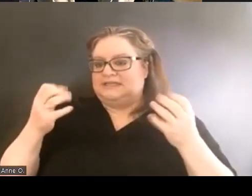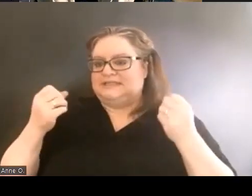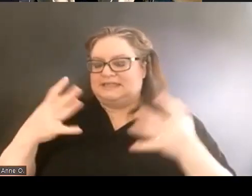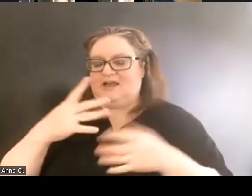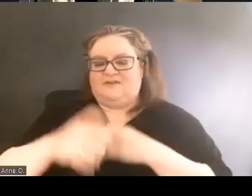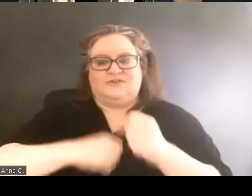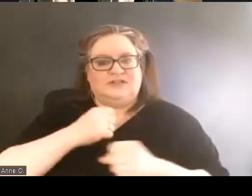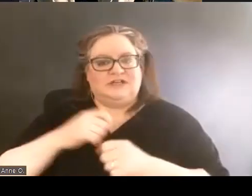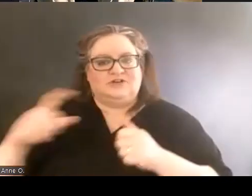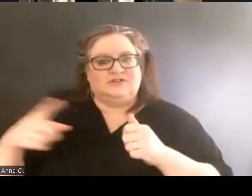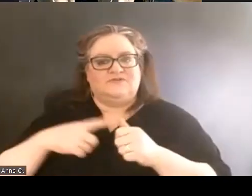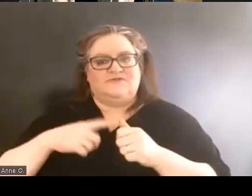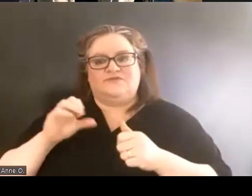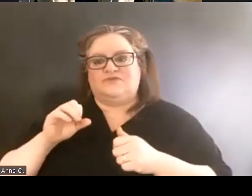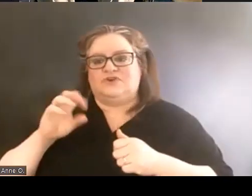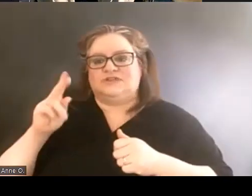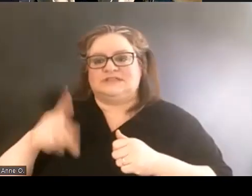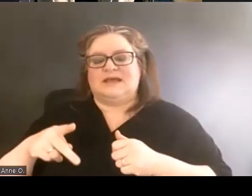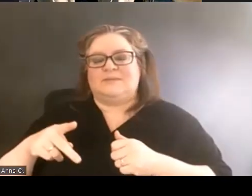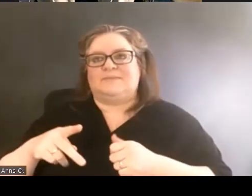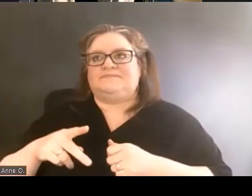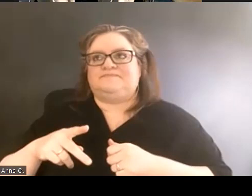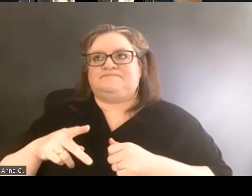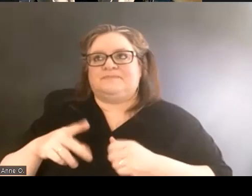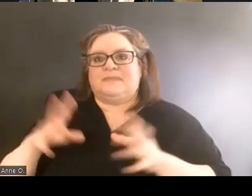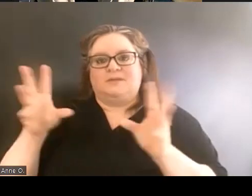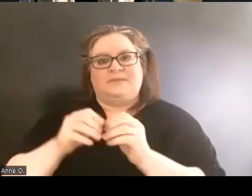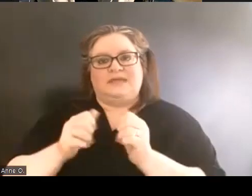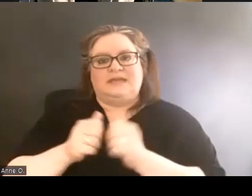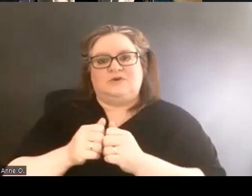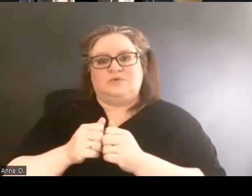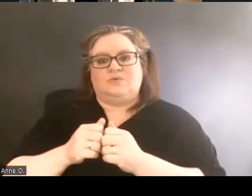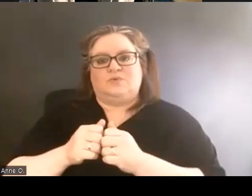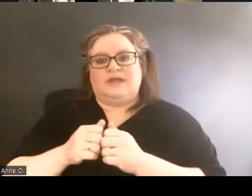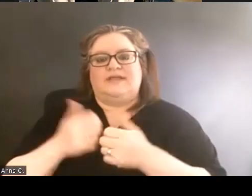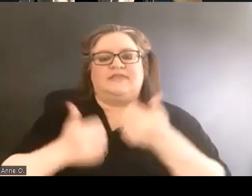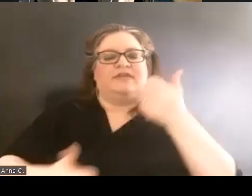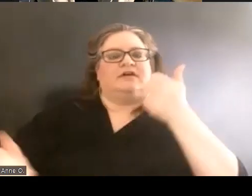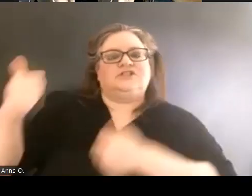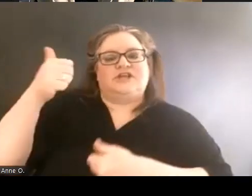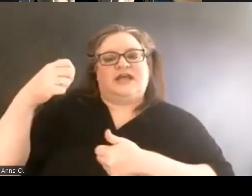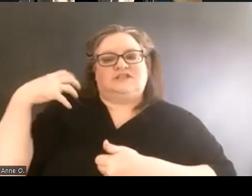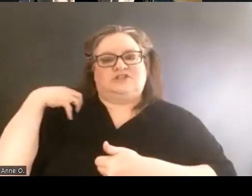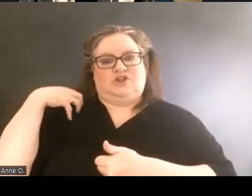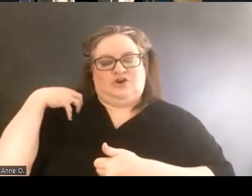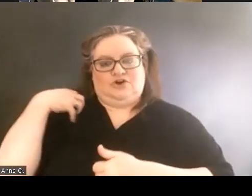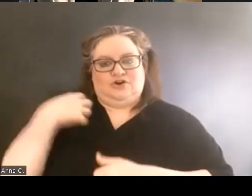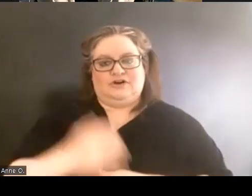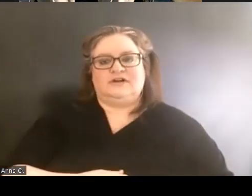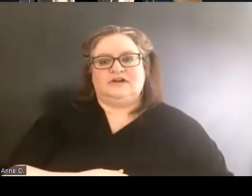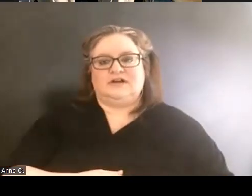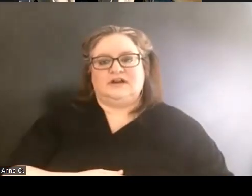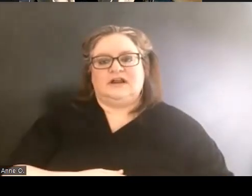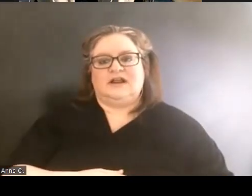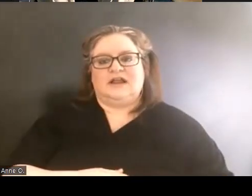first step was a meeting with the Chancellor and requesting her support